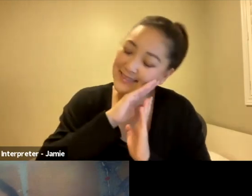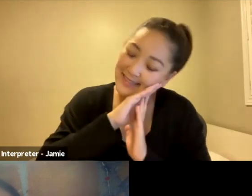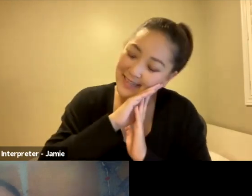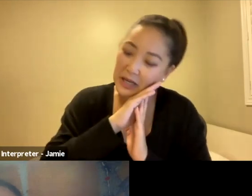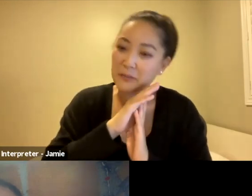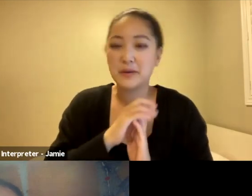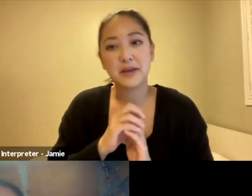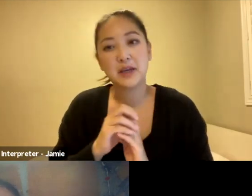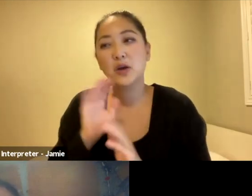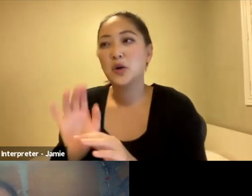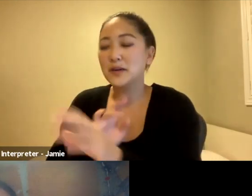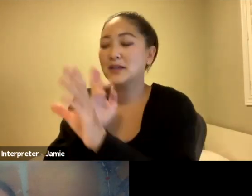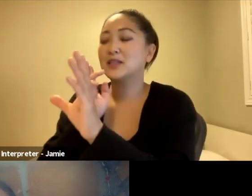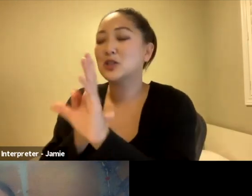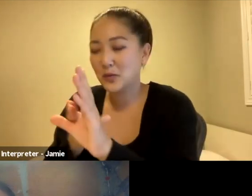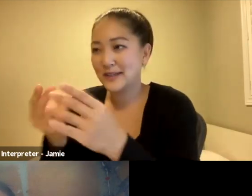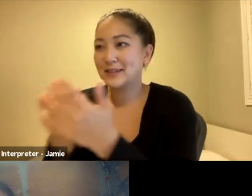without asking ourself anything that happens there.